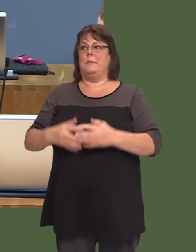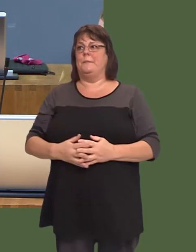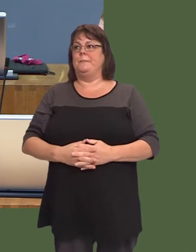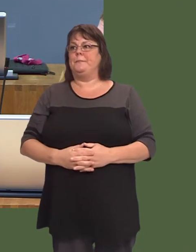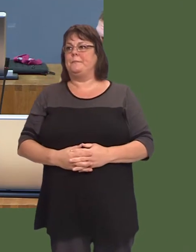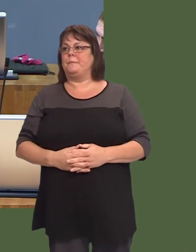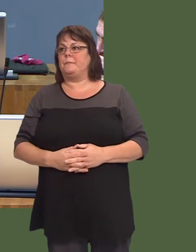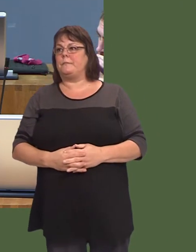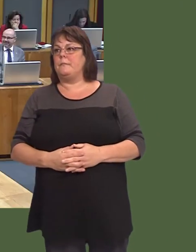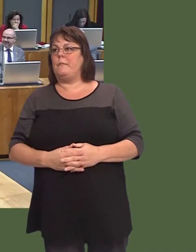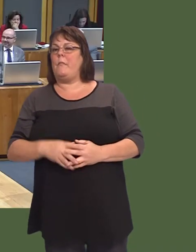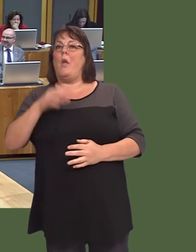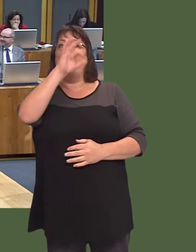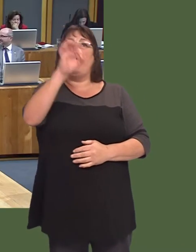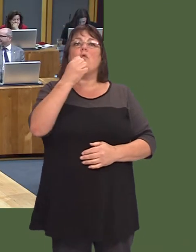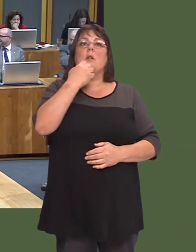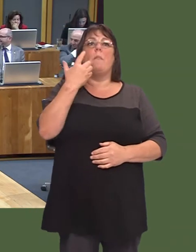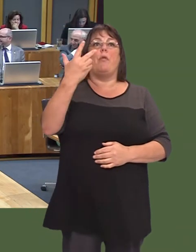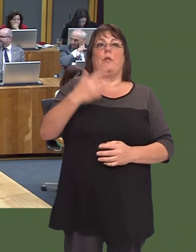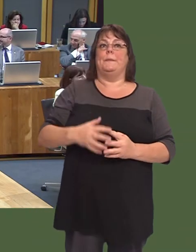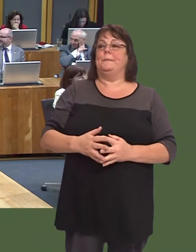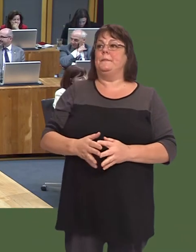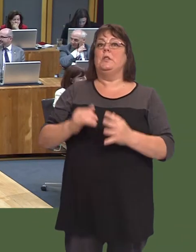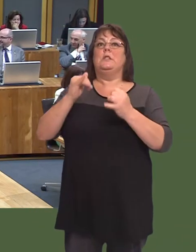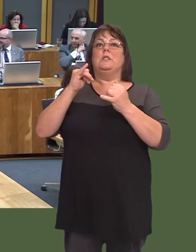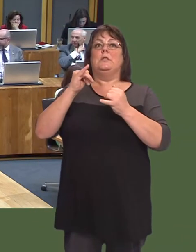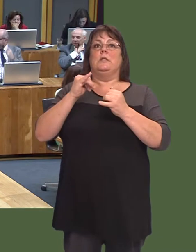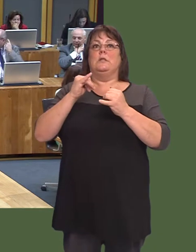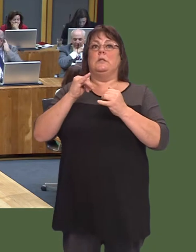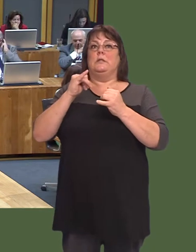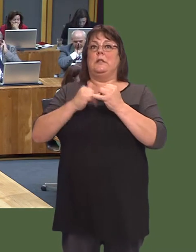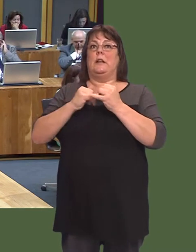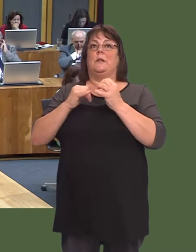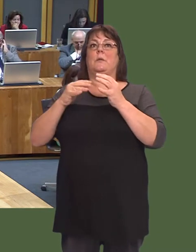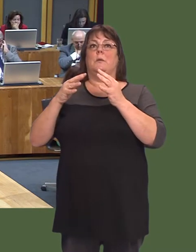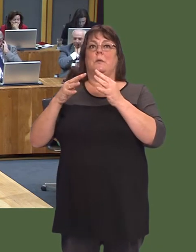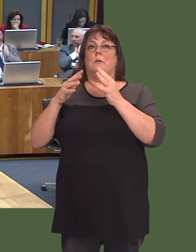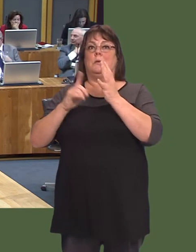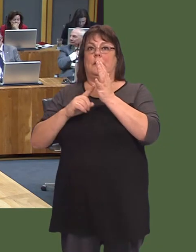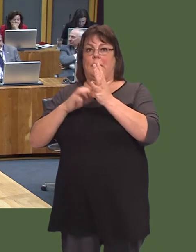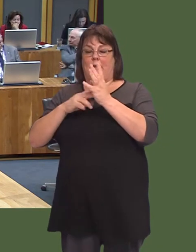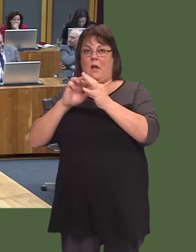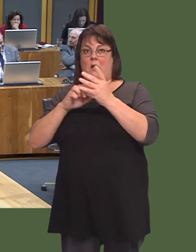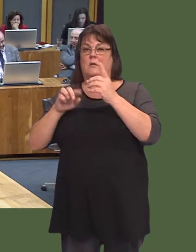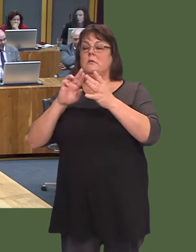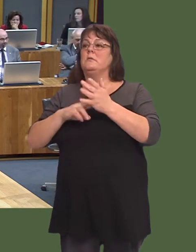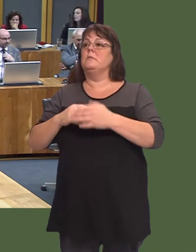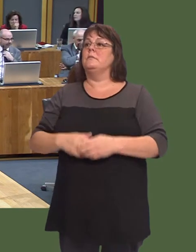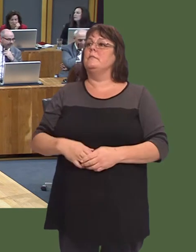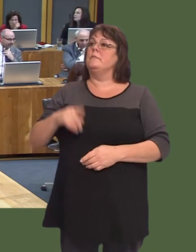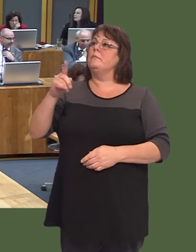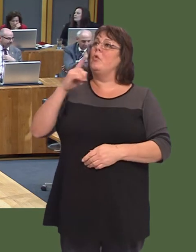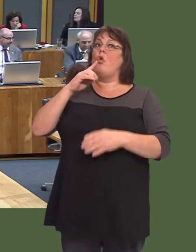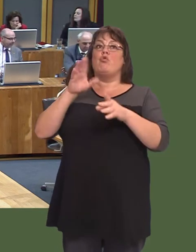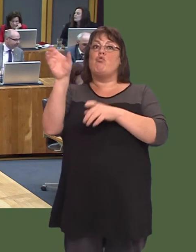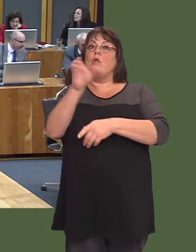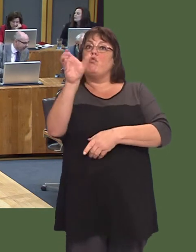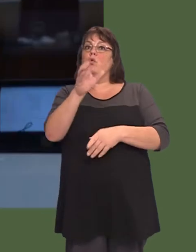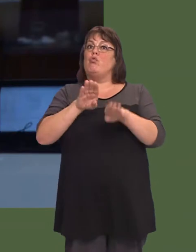A wnaiff y Prif Weinidog ddatganiad am ymdrechion Llywodraeth Cymru i recriwtio a hyfforddi